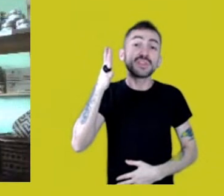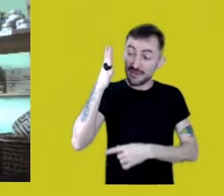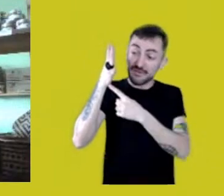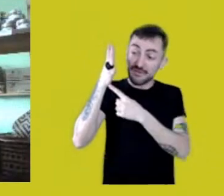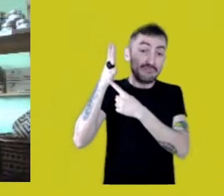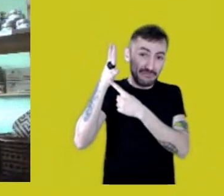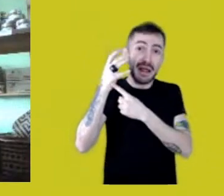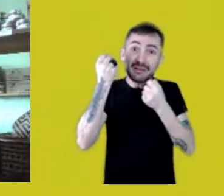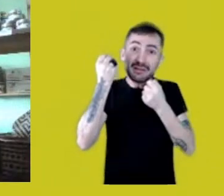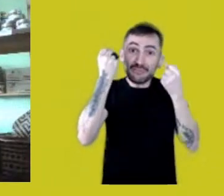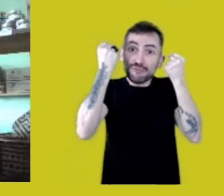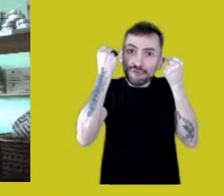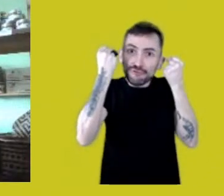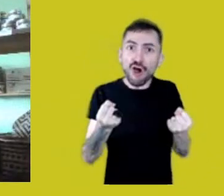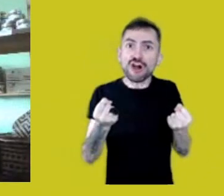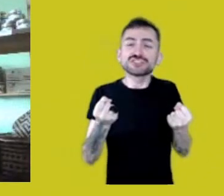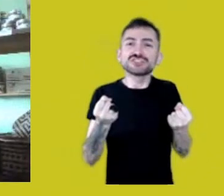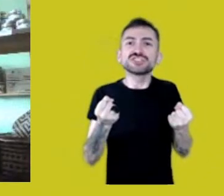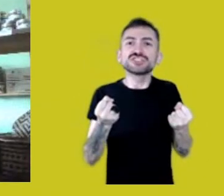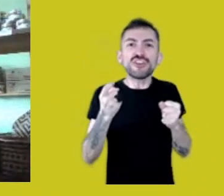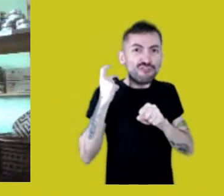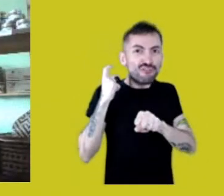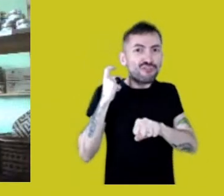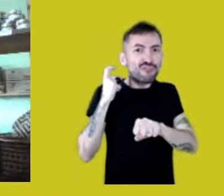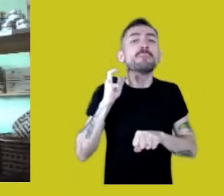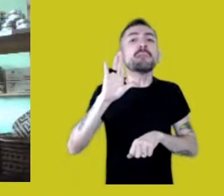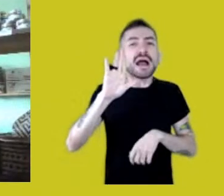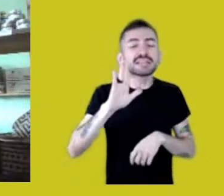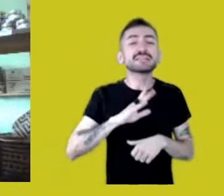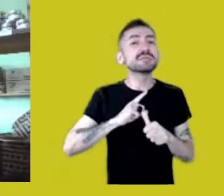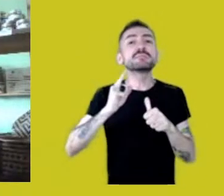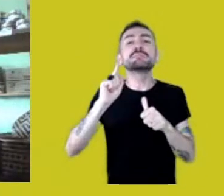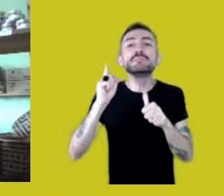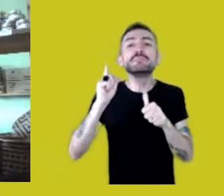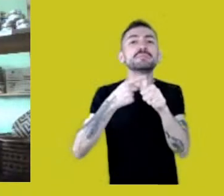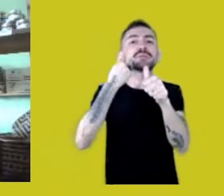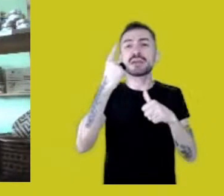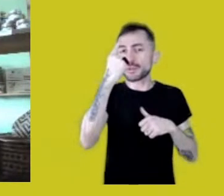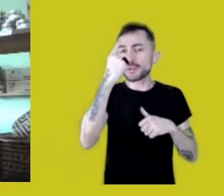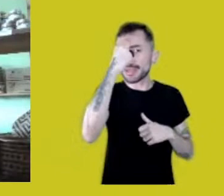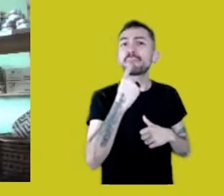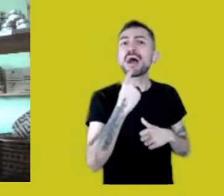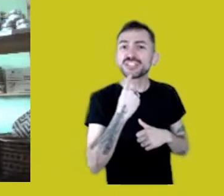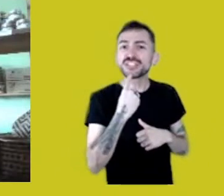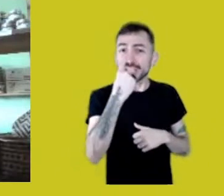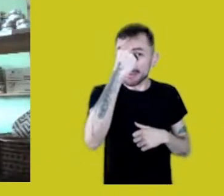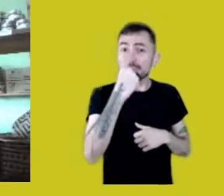but nothing like the images we can show of places we’re talking about.